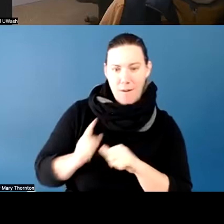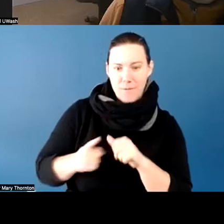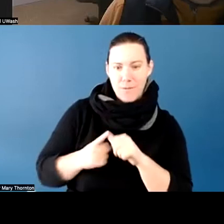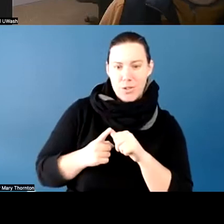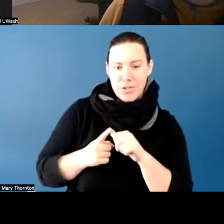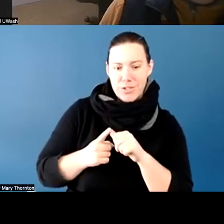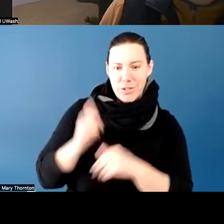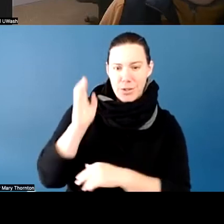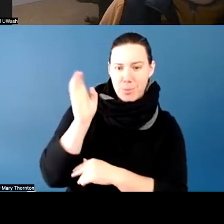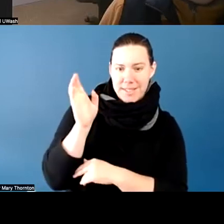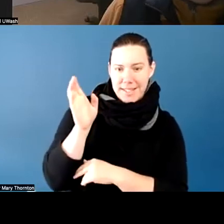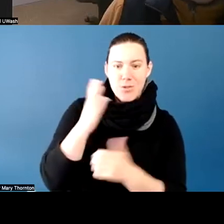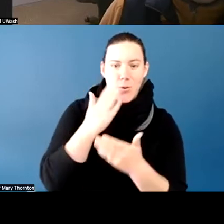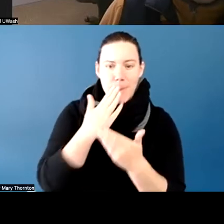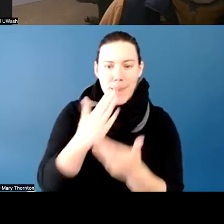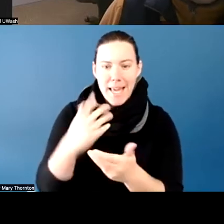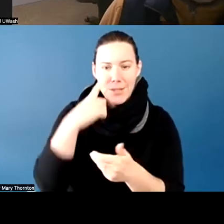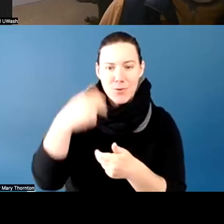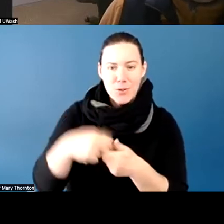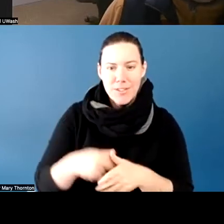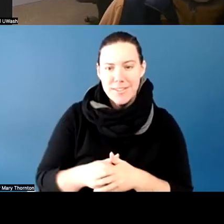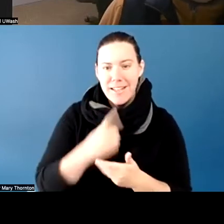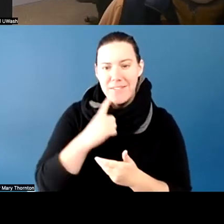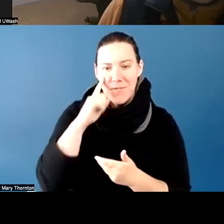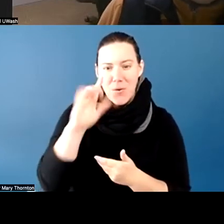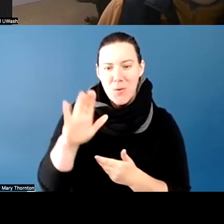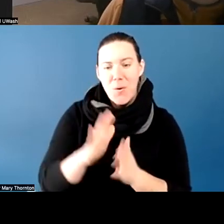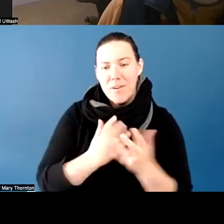Appreciate it. Thanks for your kind attention. Thank you, Scott.